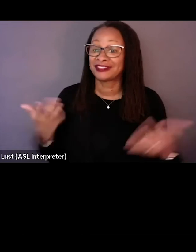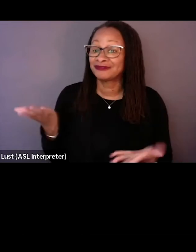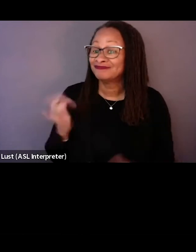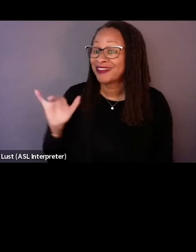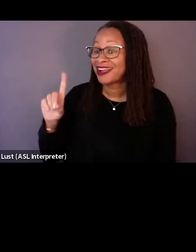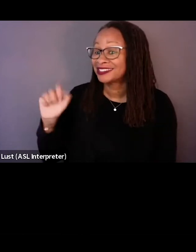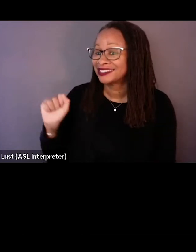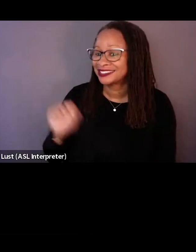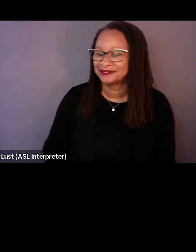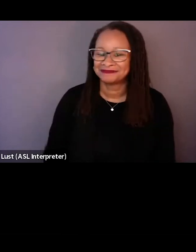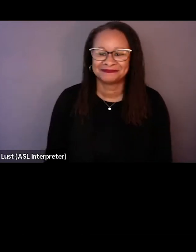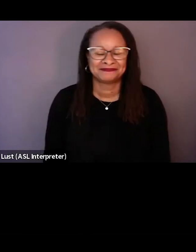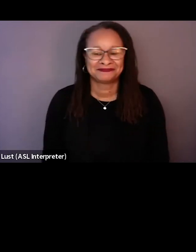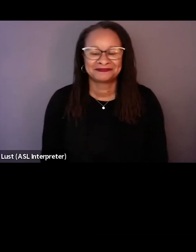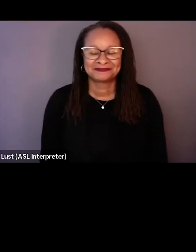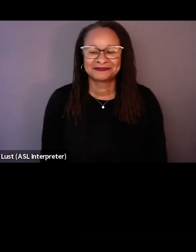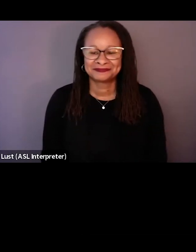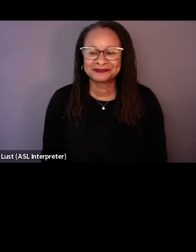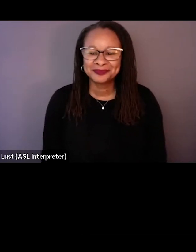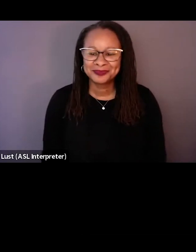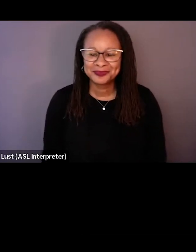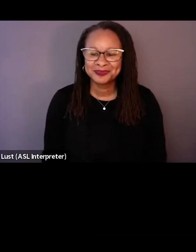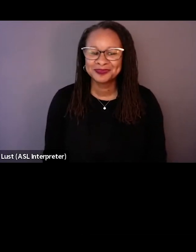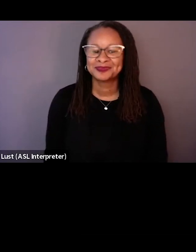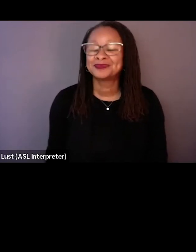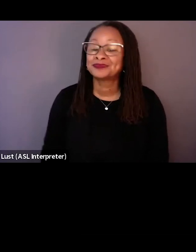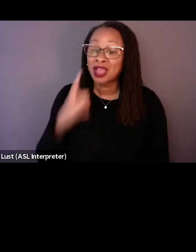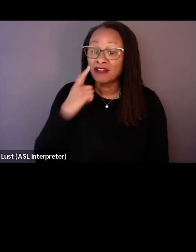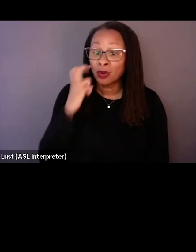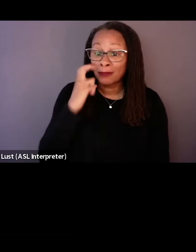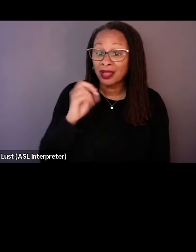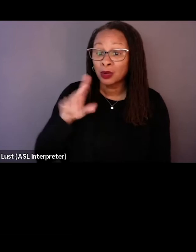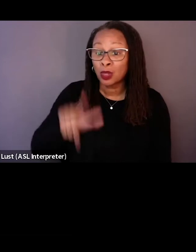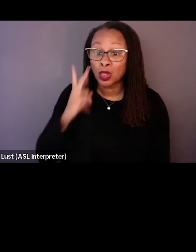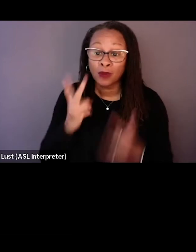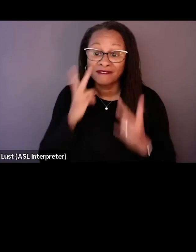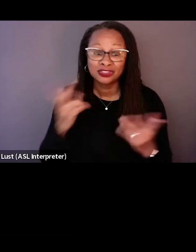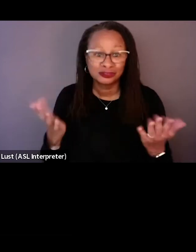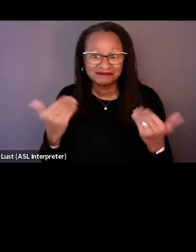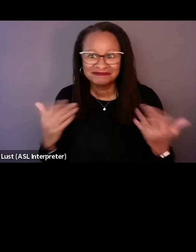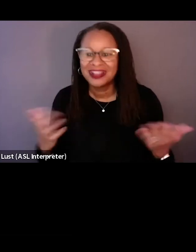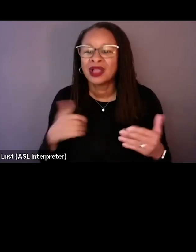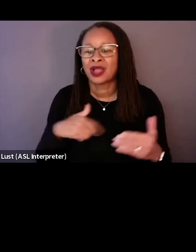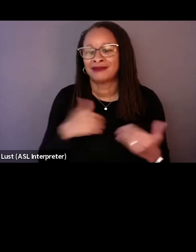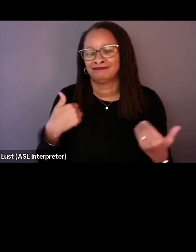at the International Documentary Association. For blind or low vision attendees, I have dark, curly hair,